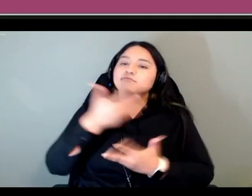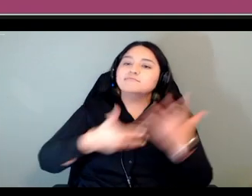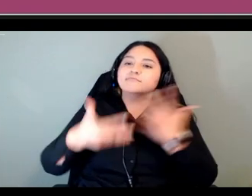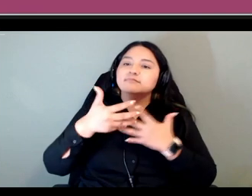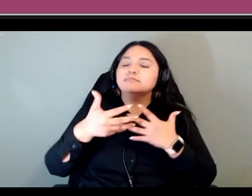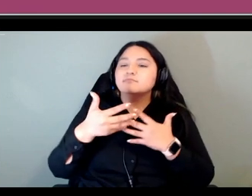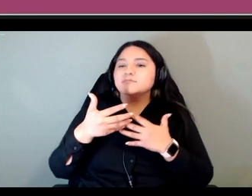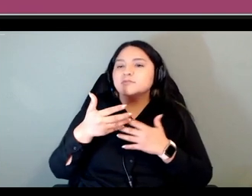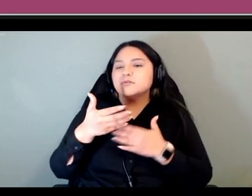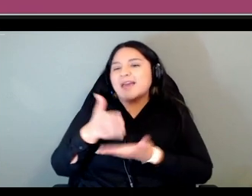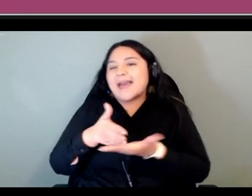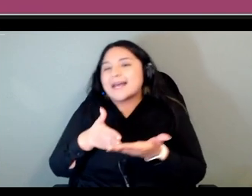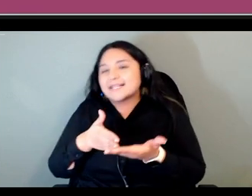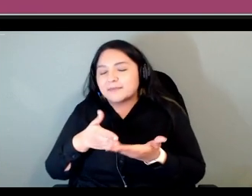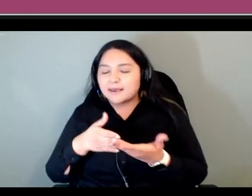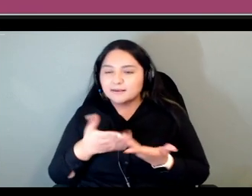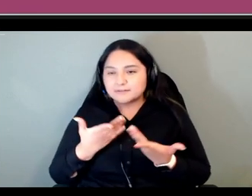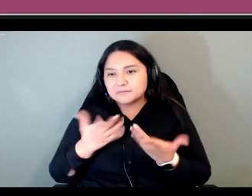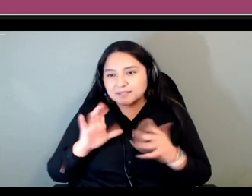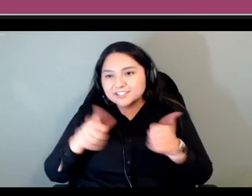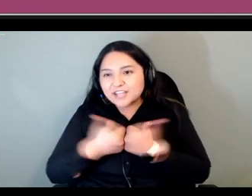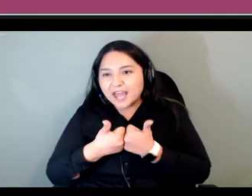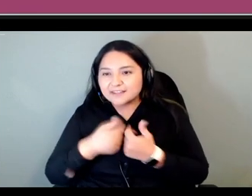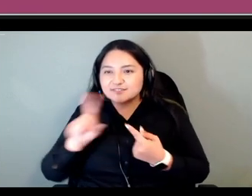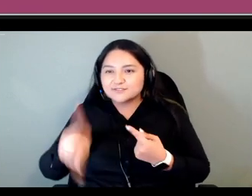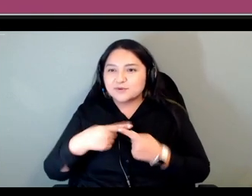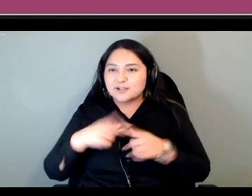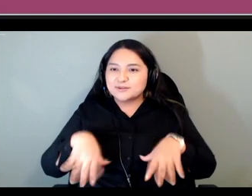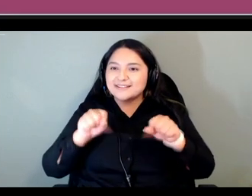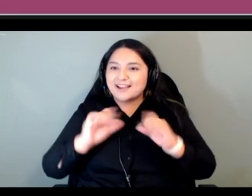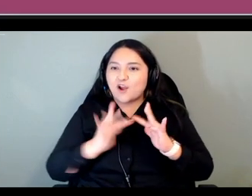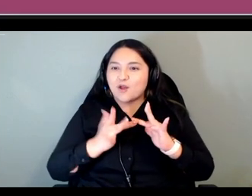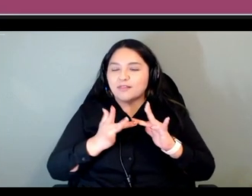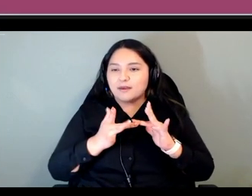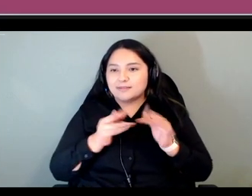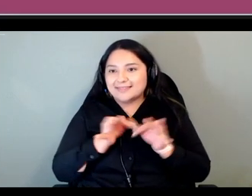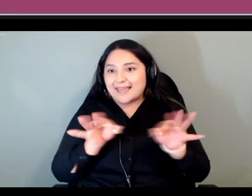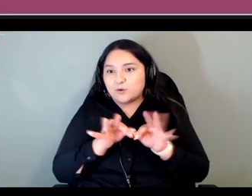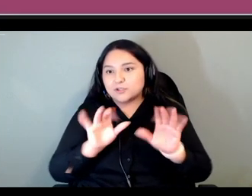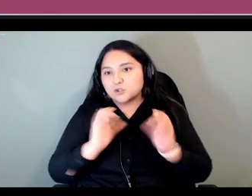when you're you know looking at doing an online language course that people usually do um